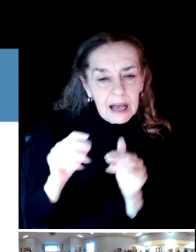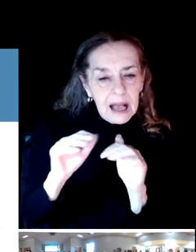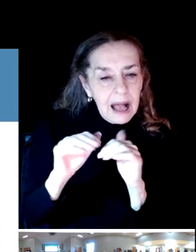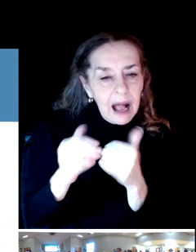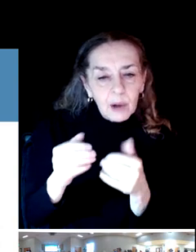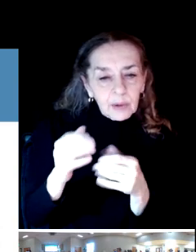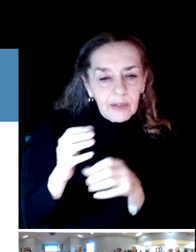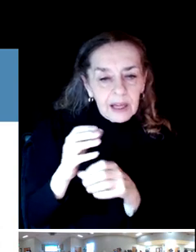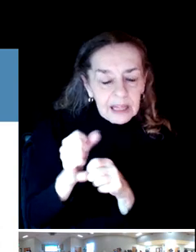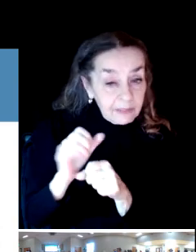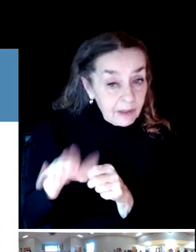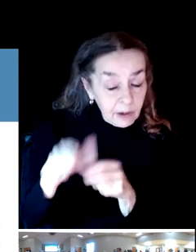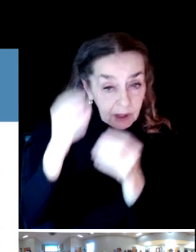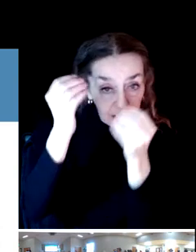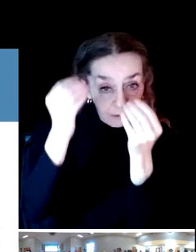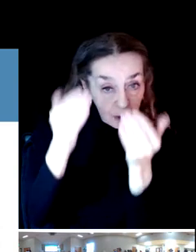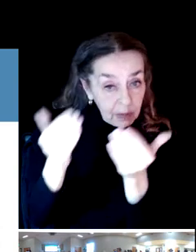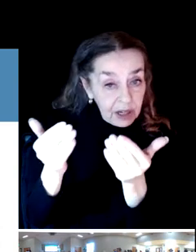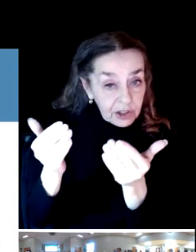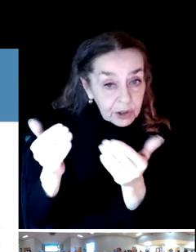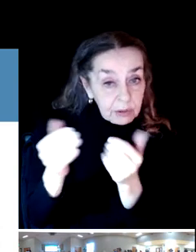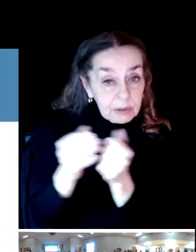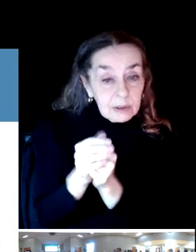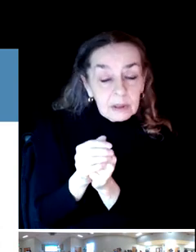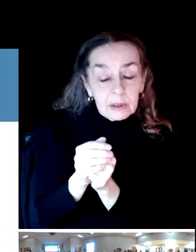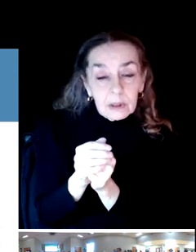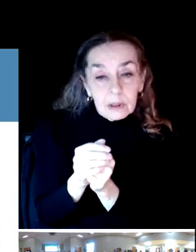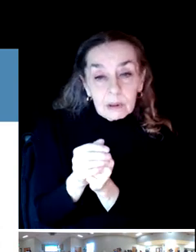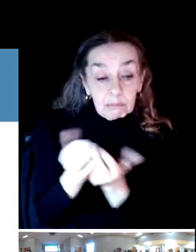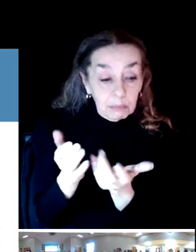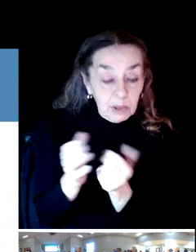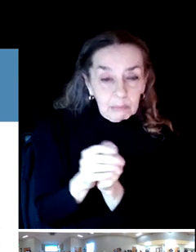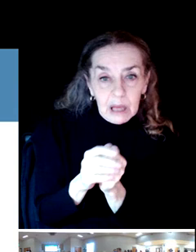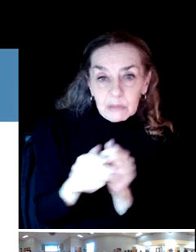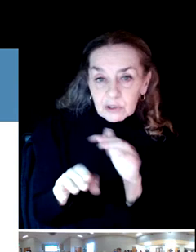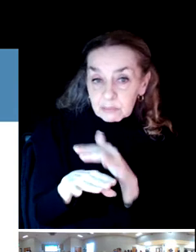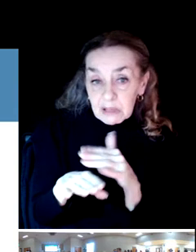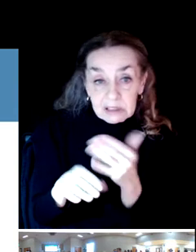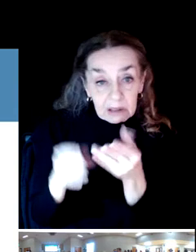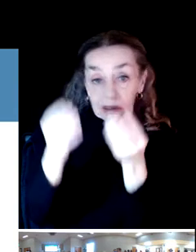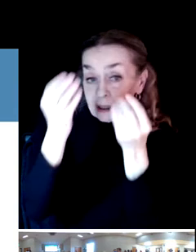their information and how that works received it, but the activity guide was a discussion